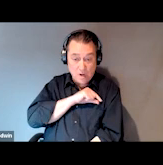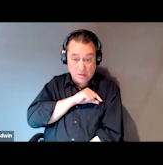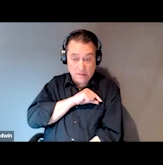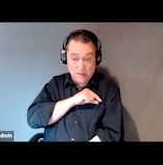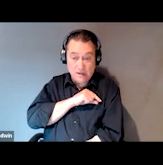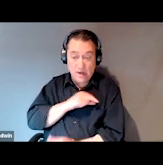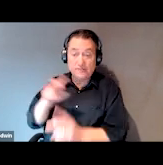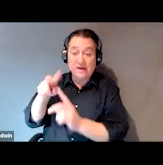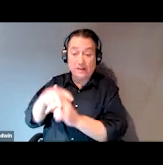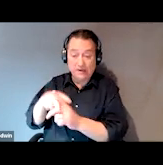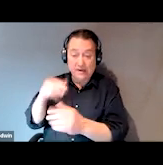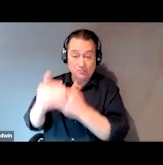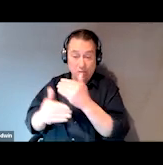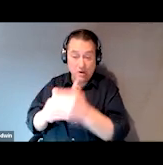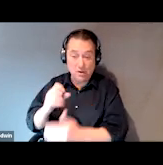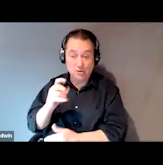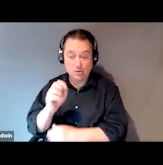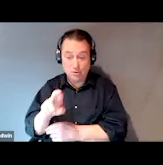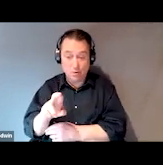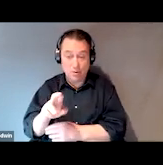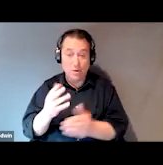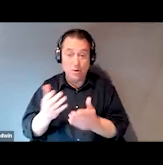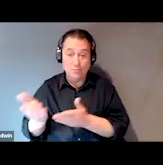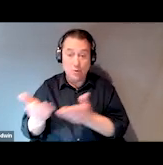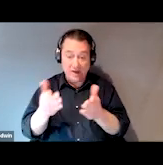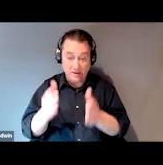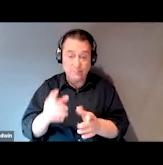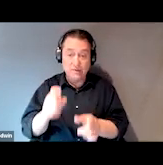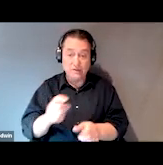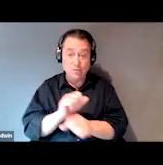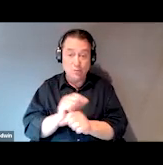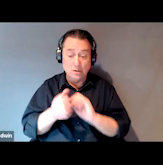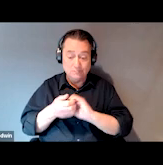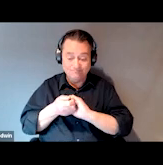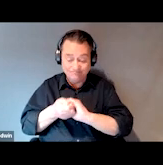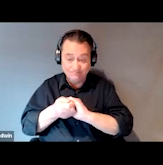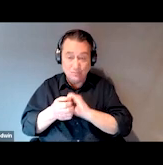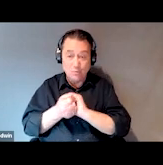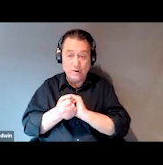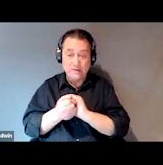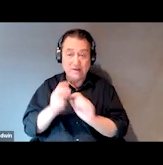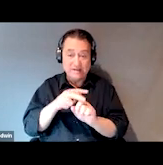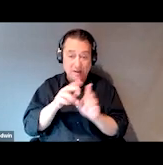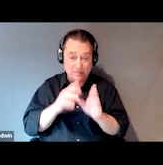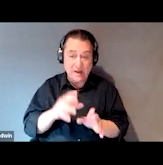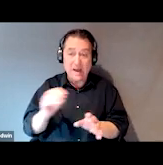In order to do this, SOAR providers must work collaboratively with SOAR applicants and their treating sources.